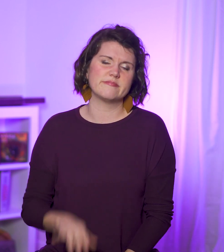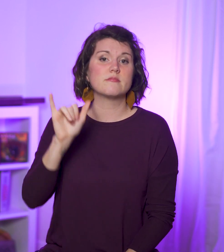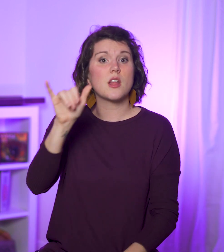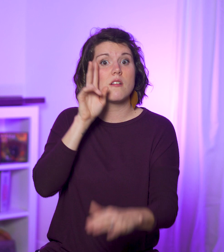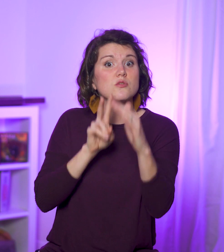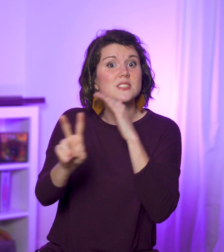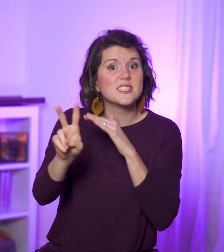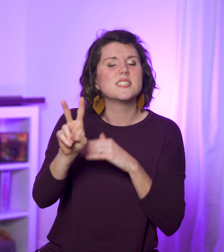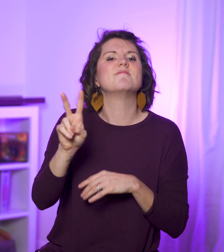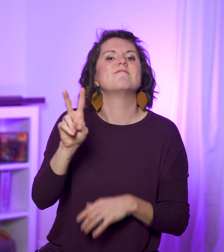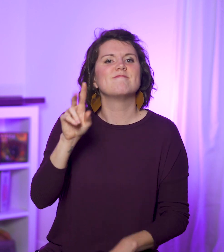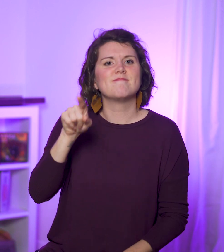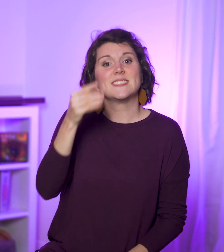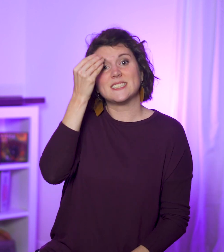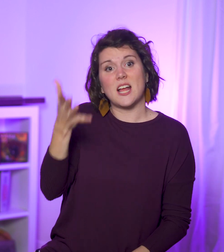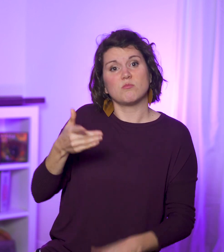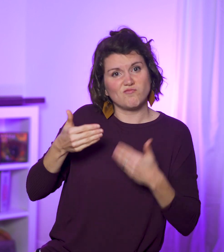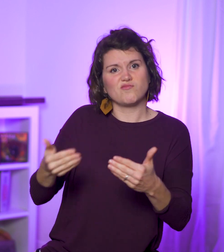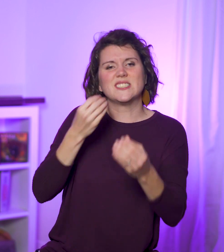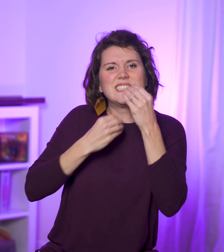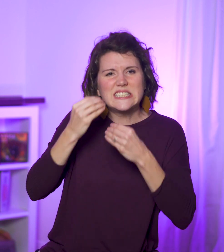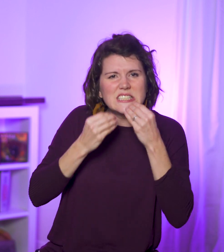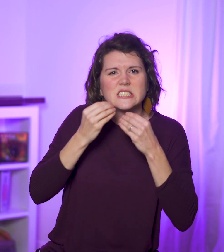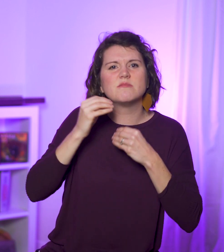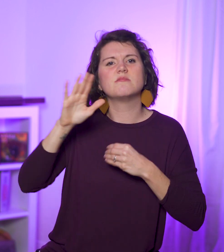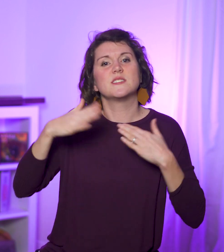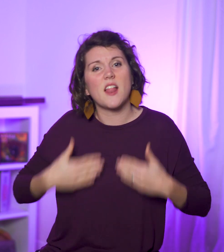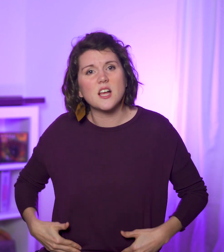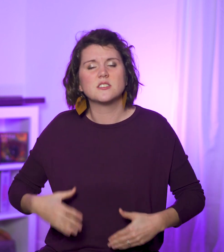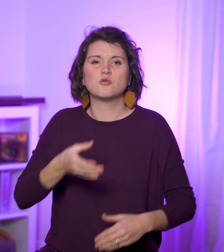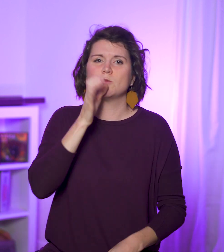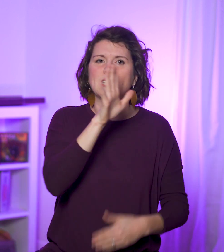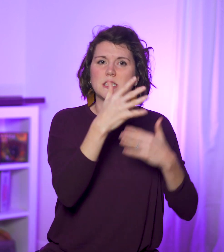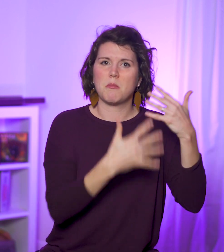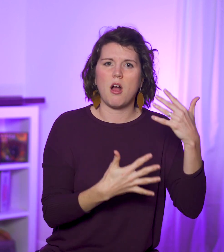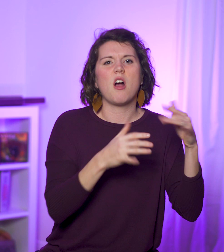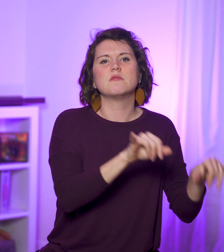This is a foretaste—as He tells them to eat His flesh and drink His blood in the elements,